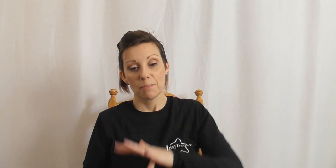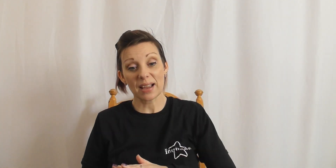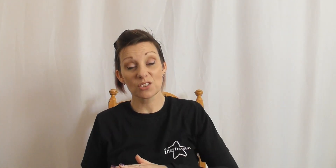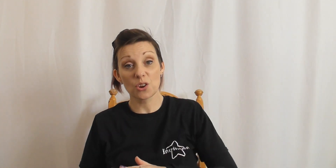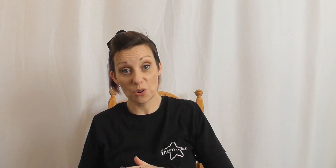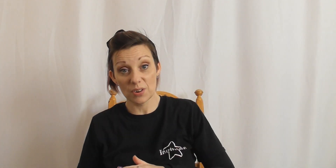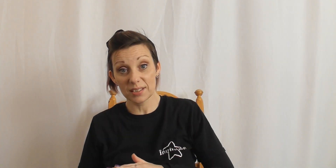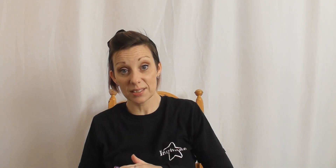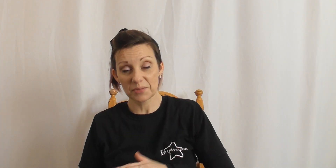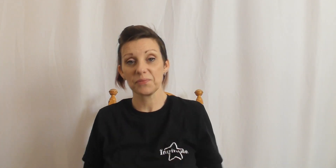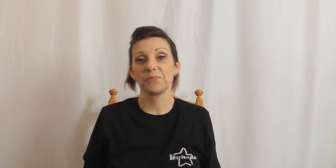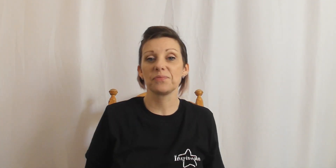back to the chorus